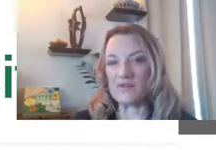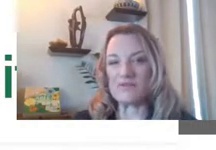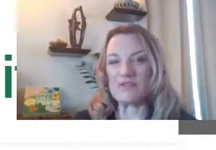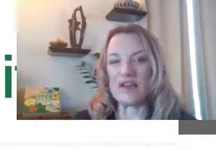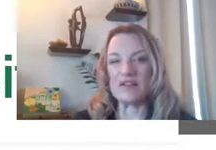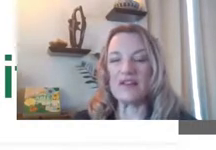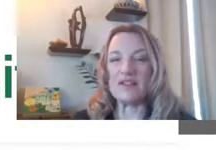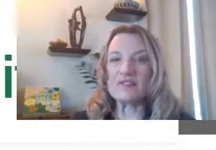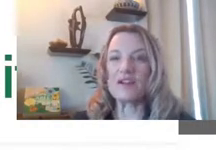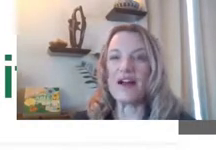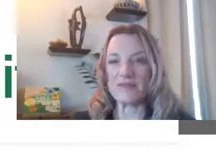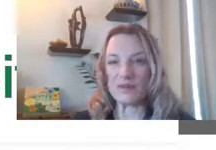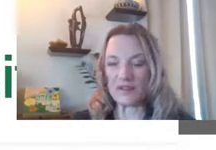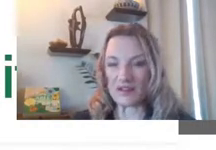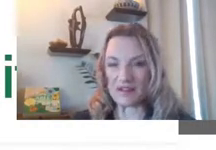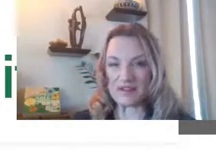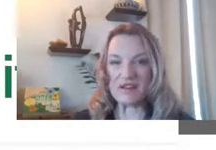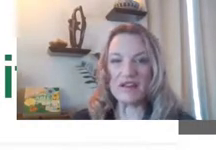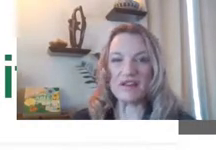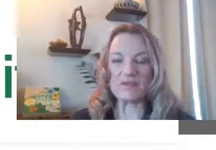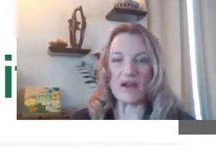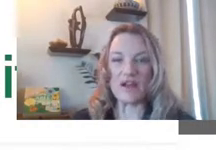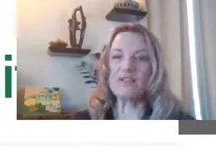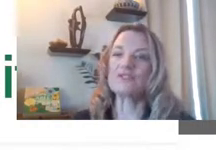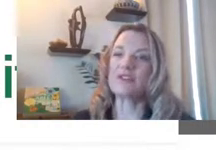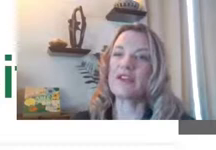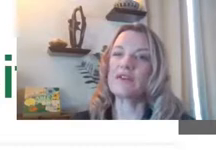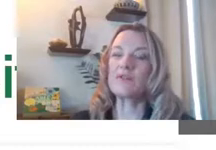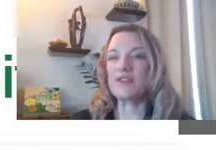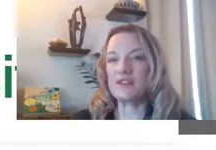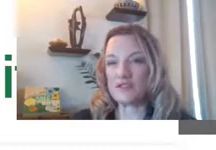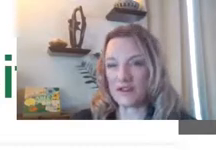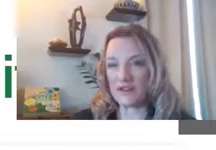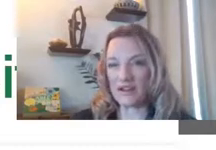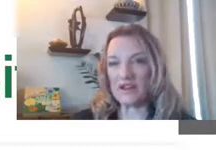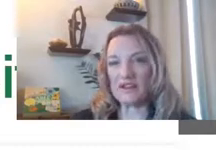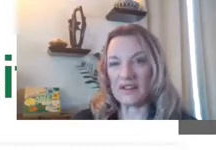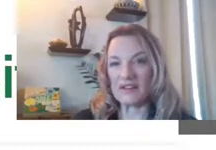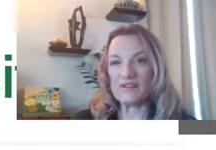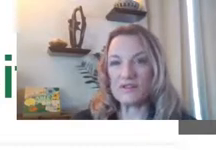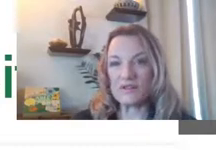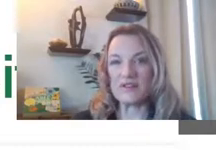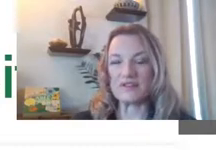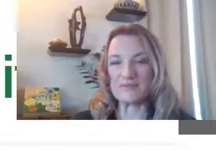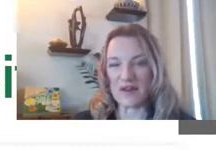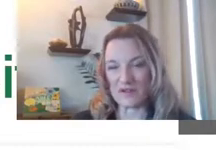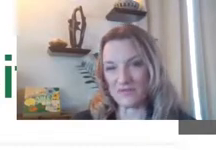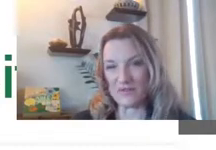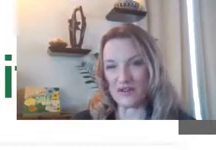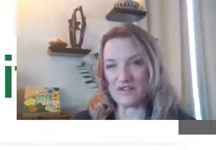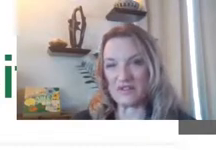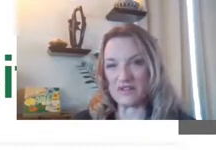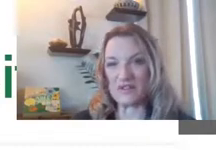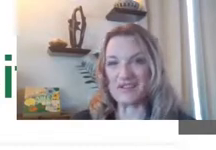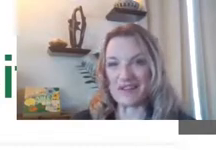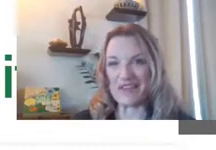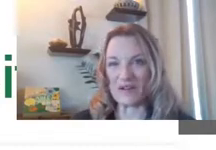website and these are hyperlinked as well, shyann will be sharing a link to this PowerPoint so that you can take that away